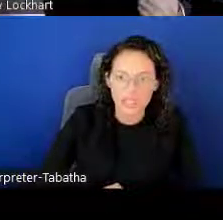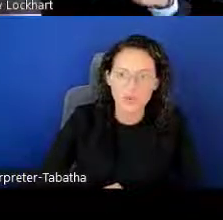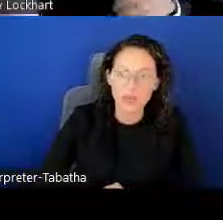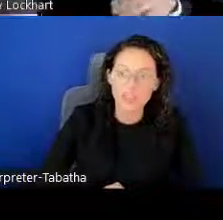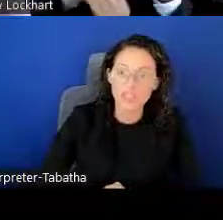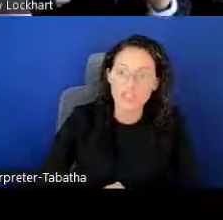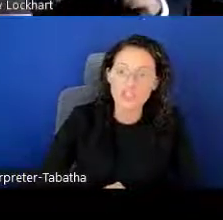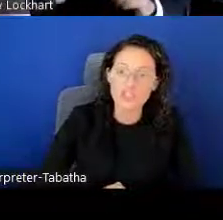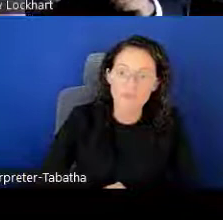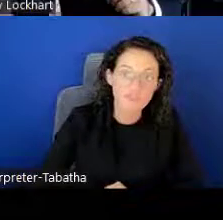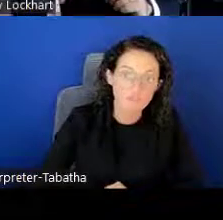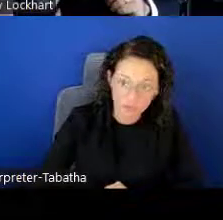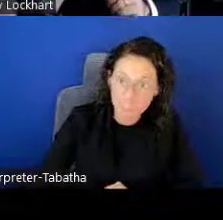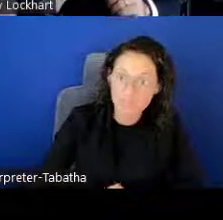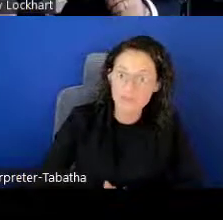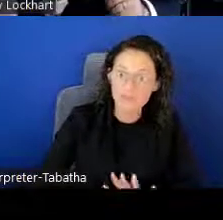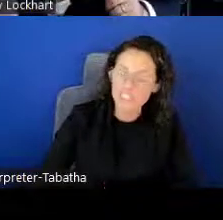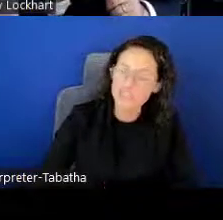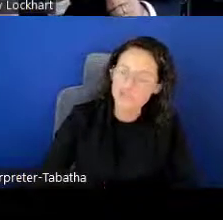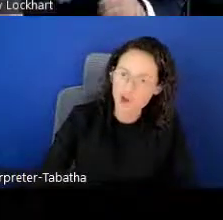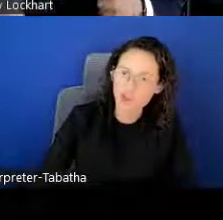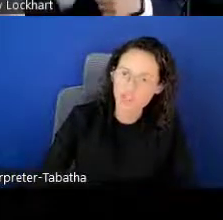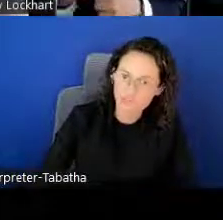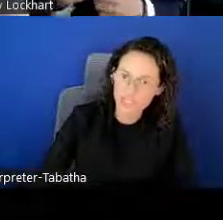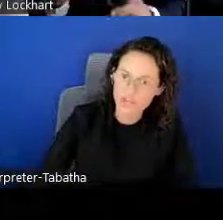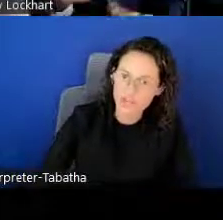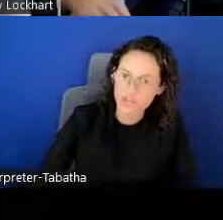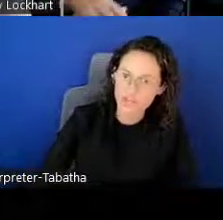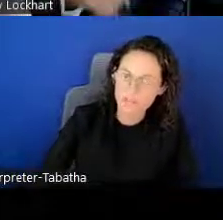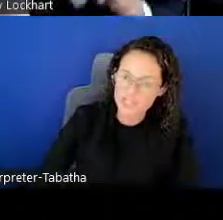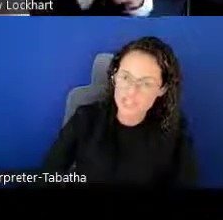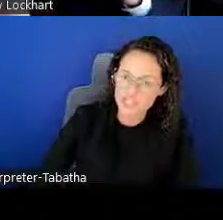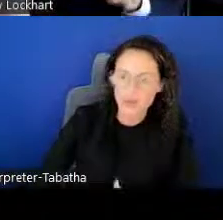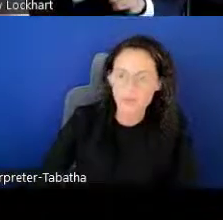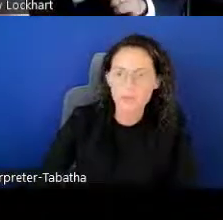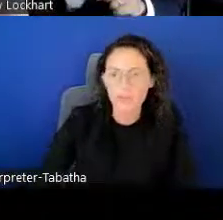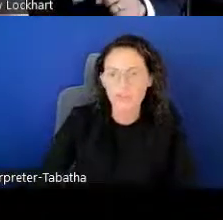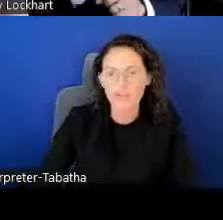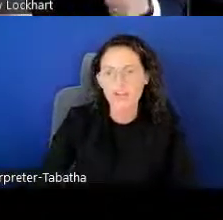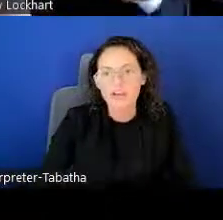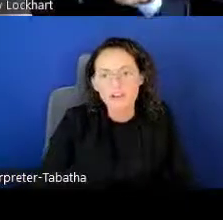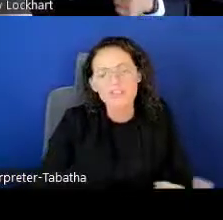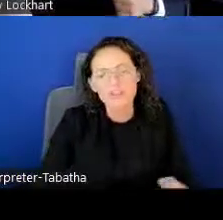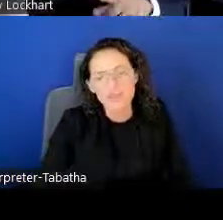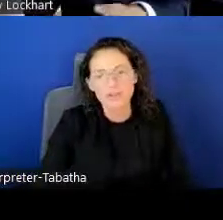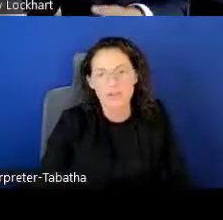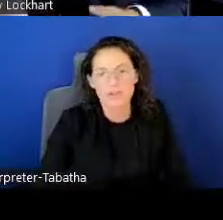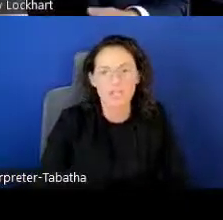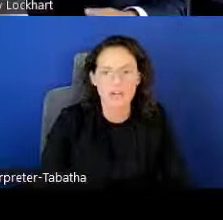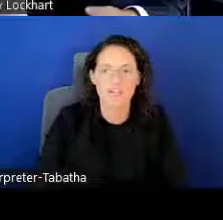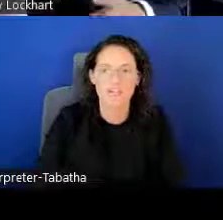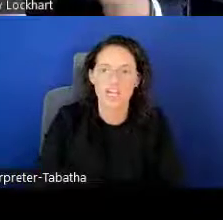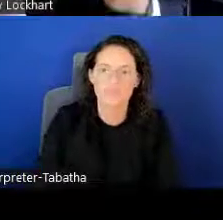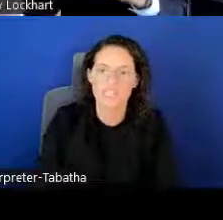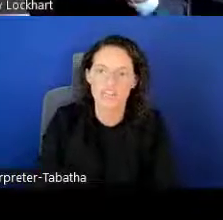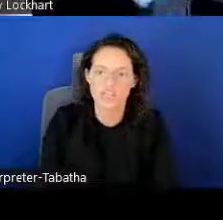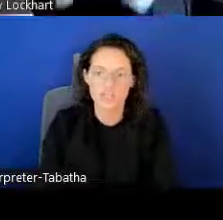If you have really .. . three .. . really strong three letters of recommendation, that would be better than five weaker letters of recommendation.